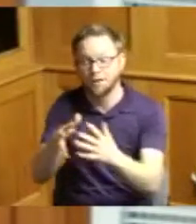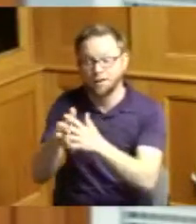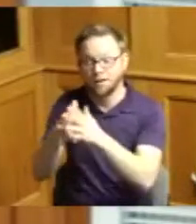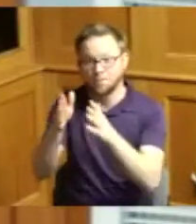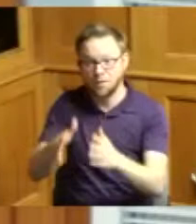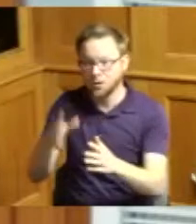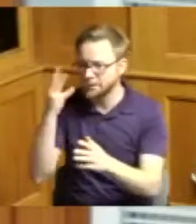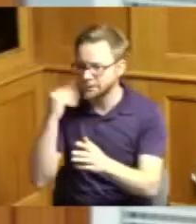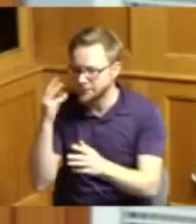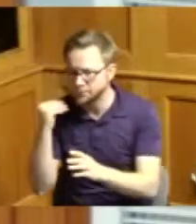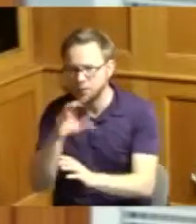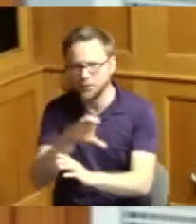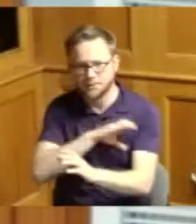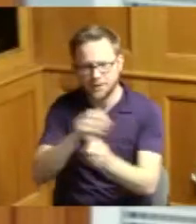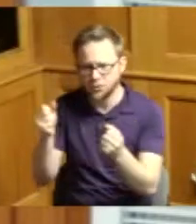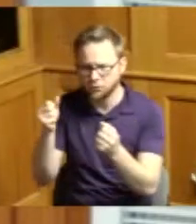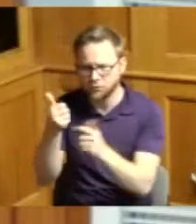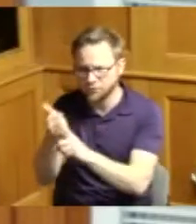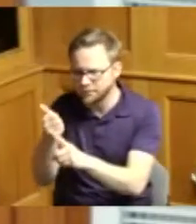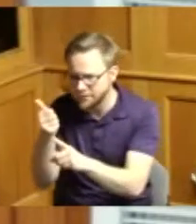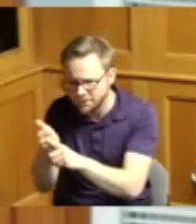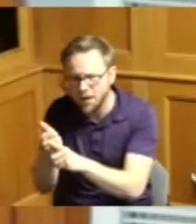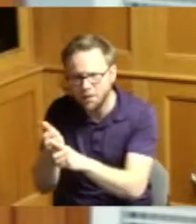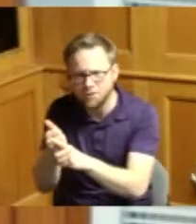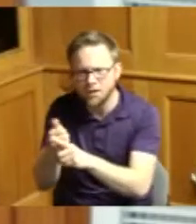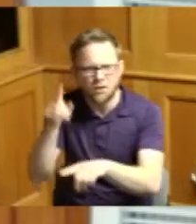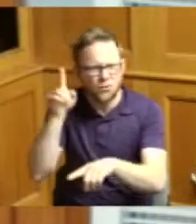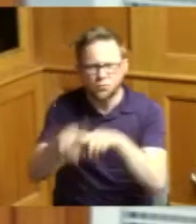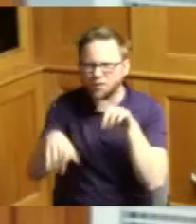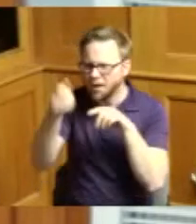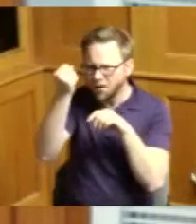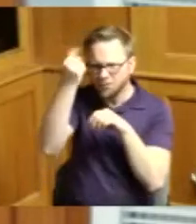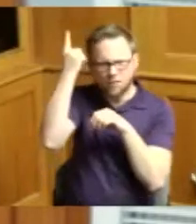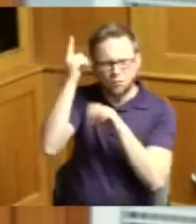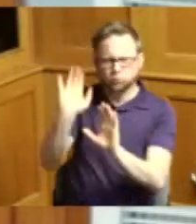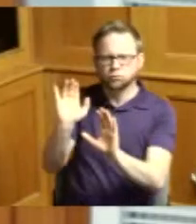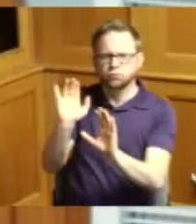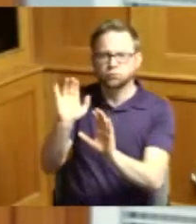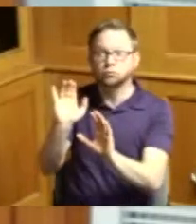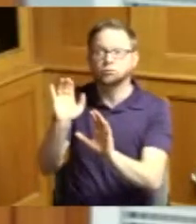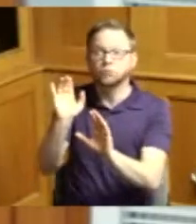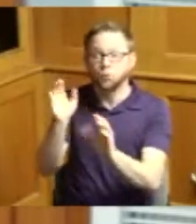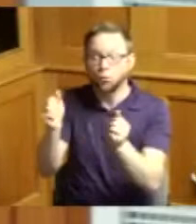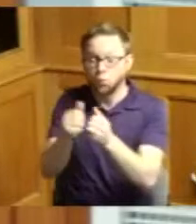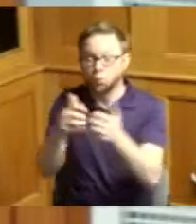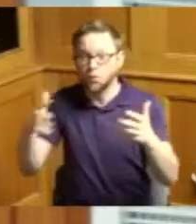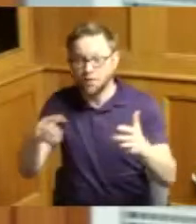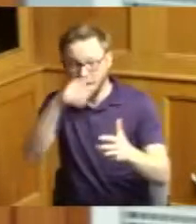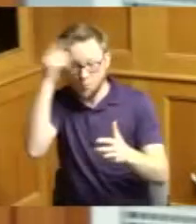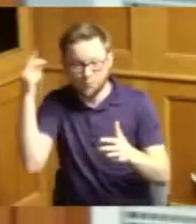can never be fully grasped until the knowledge of black history assumes his rightful place in